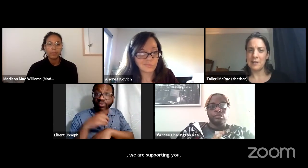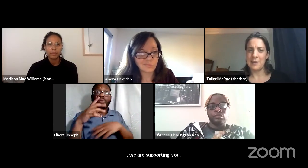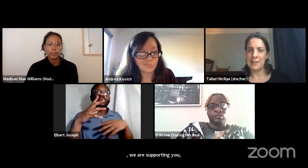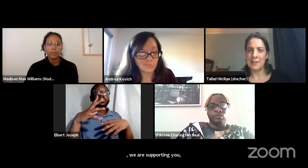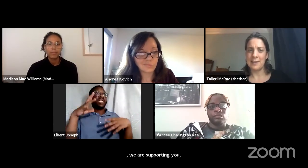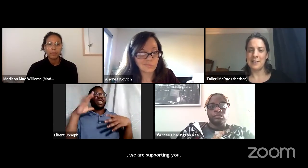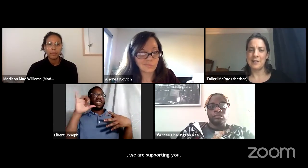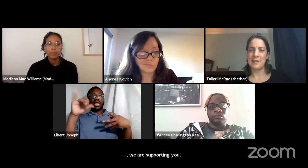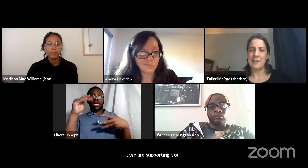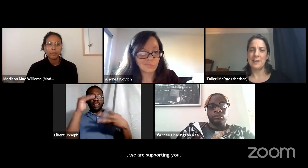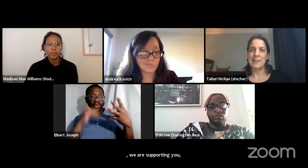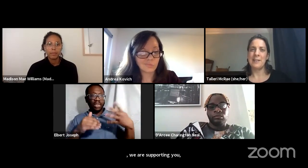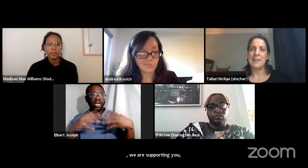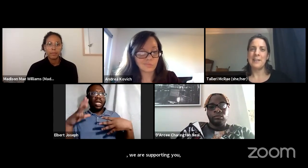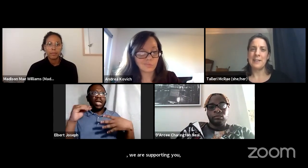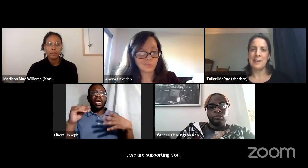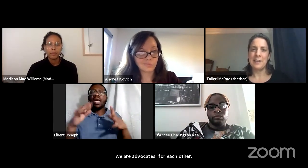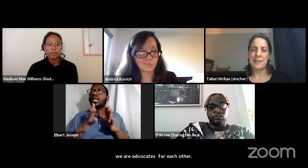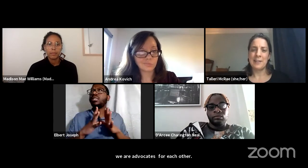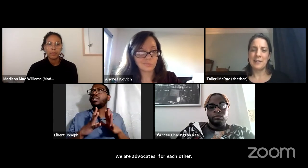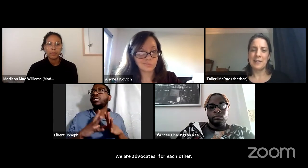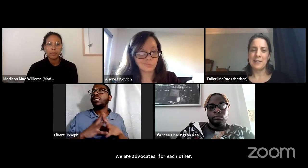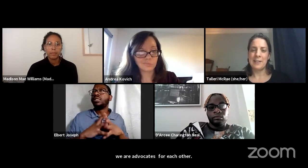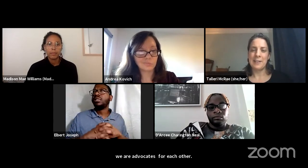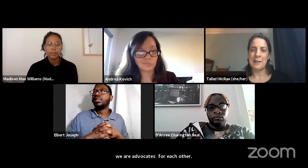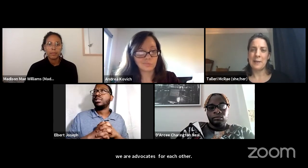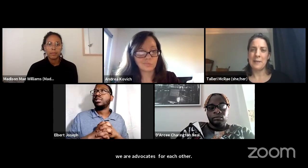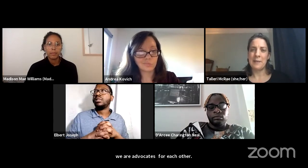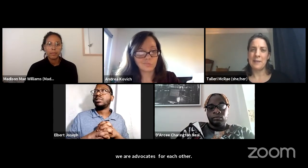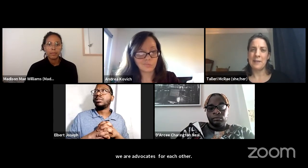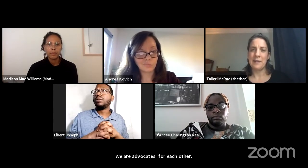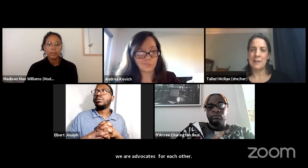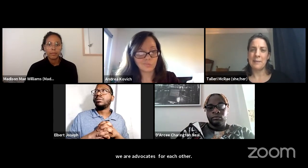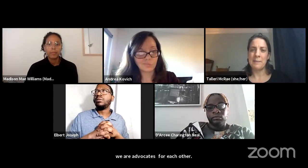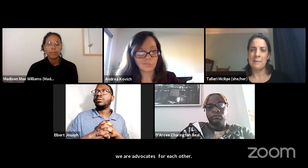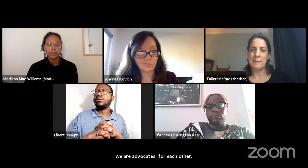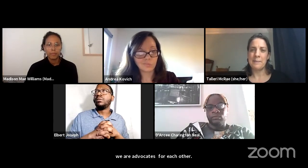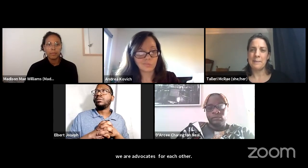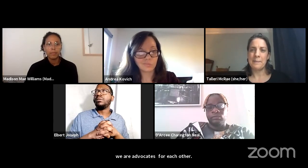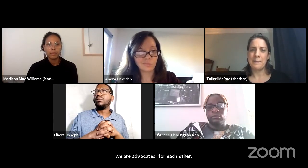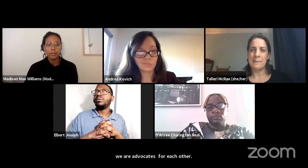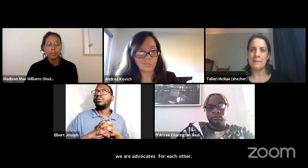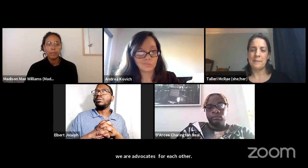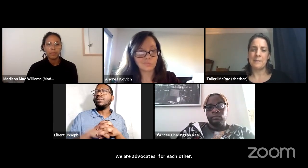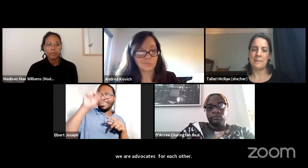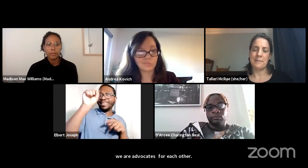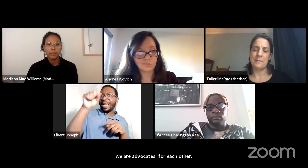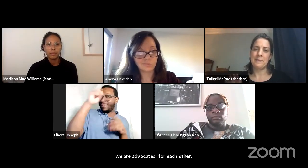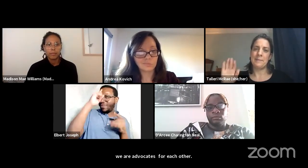We have one goal, a common goal and we all need to remember that.